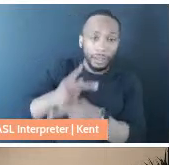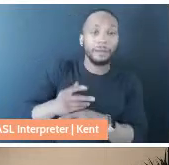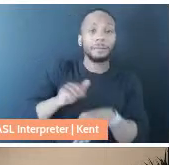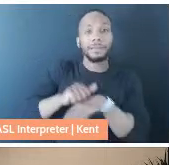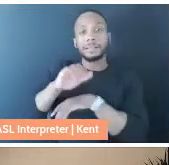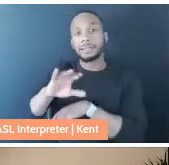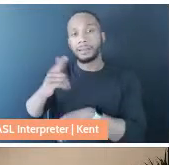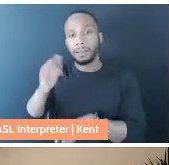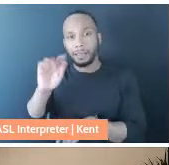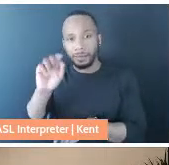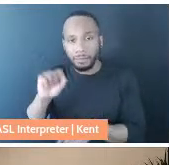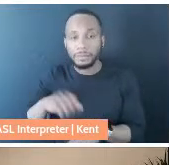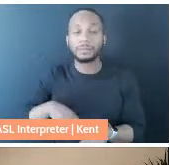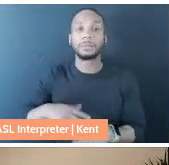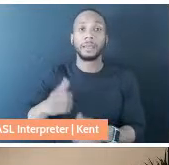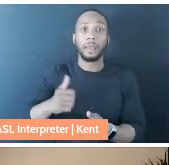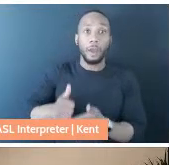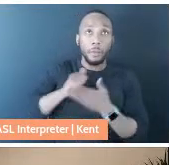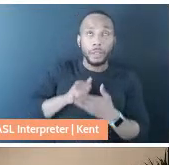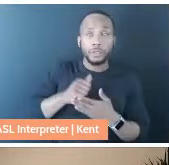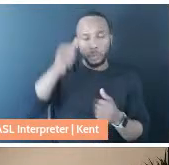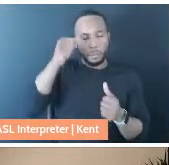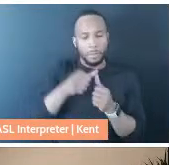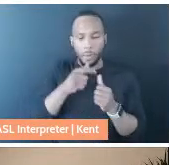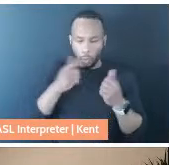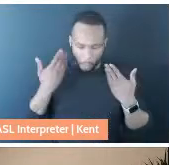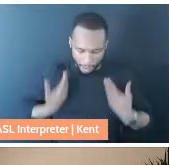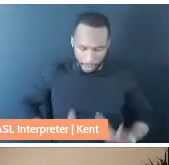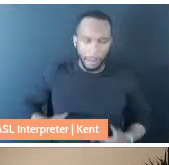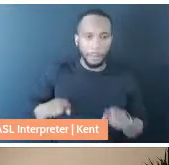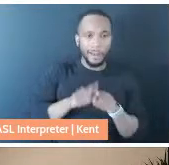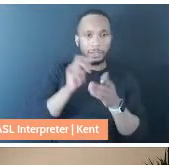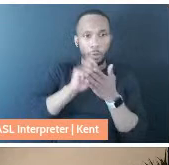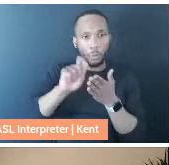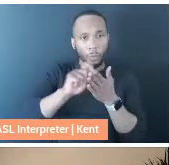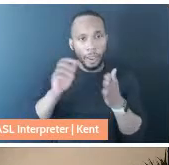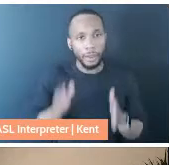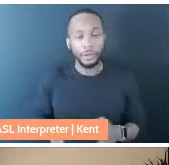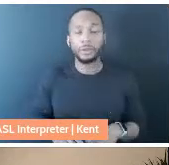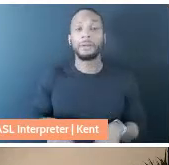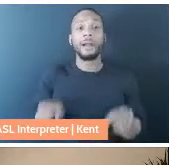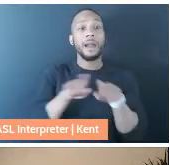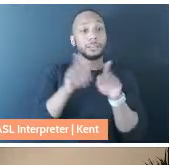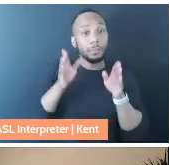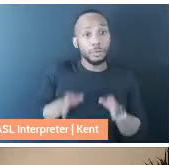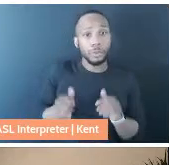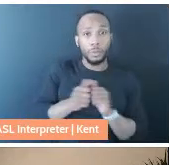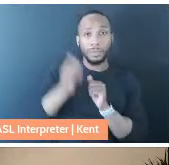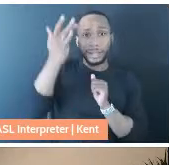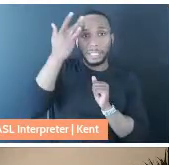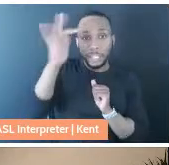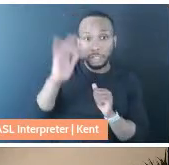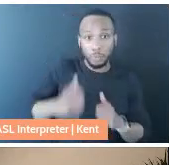who I am as a writer, as a person with an intellectual life during this past year and